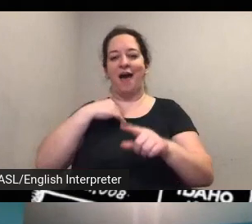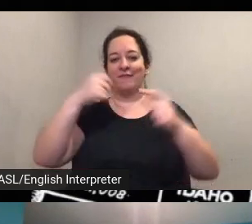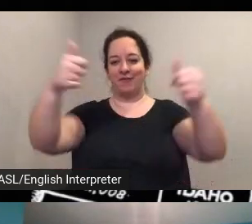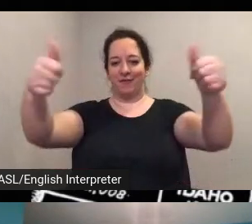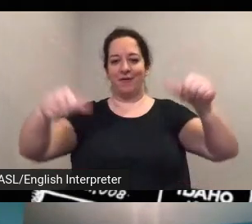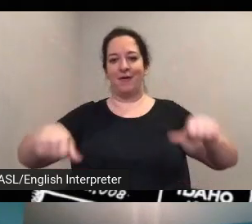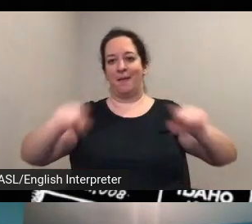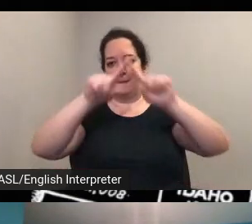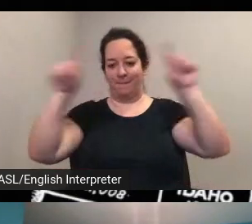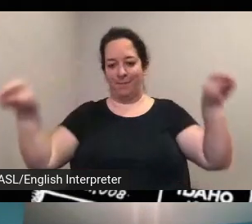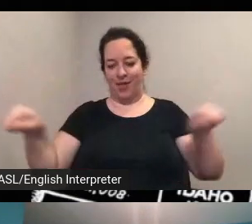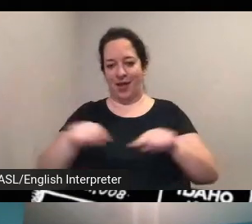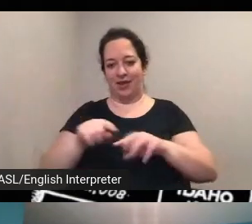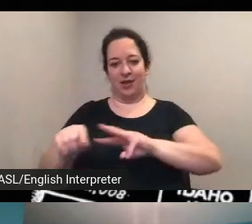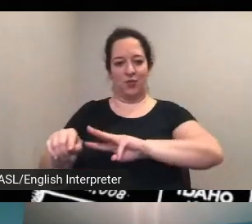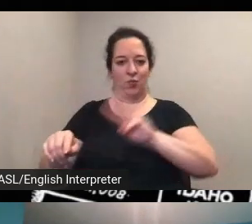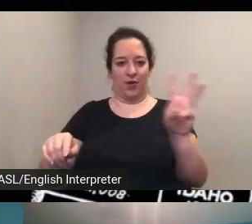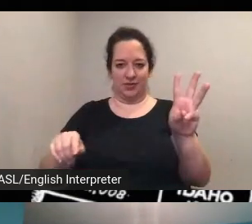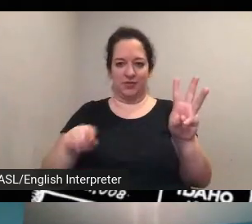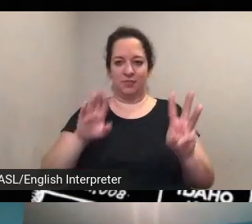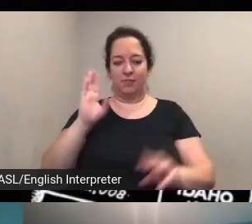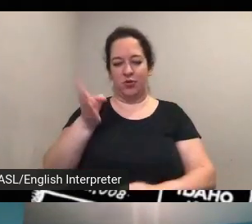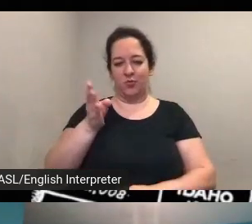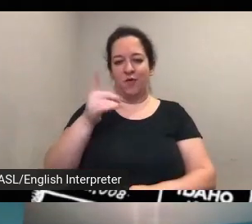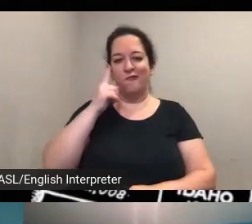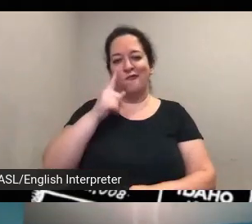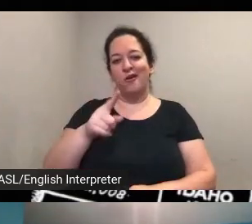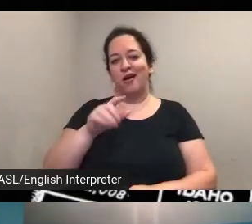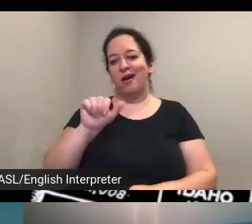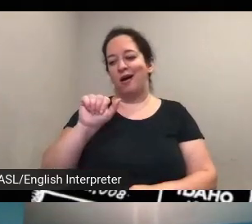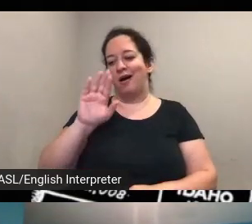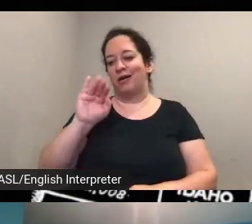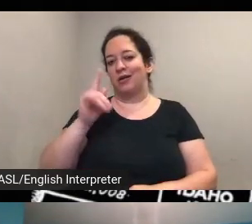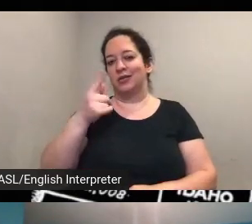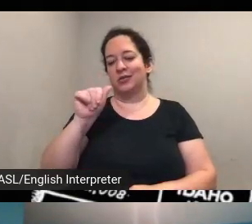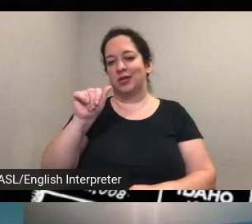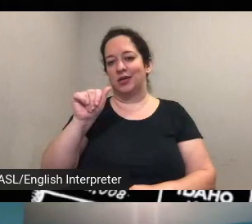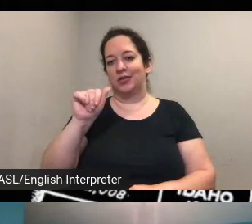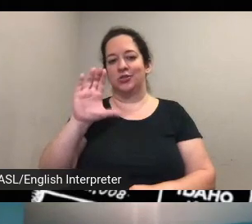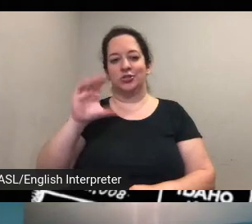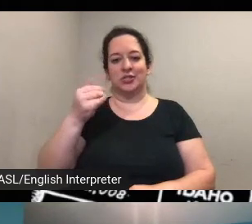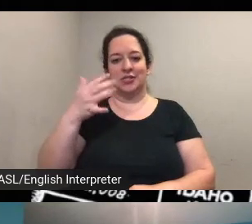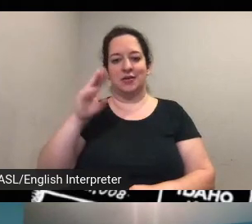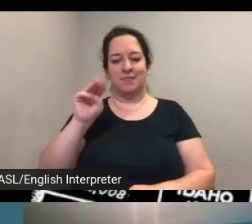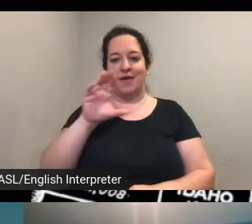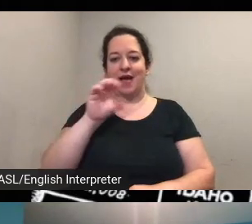west baltimore for augusta chisholm and margaret hawkins so i might go over and